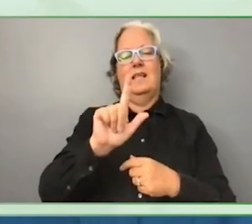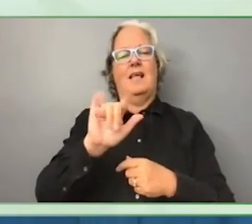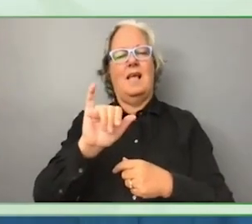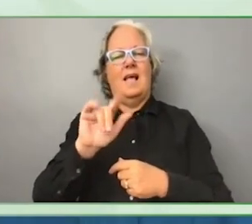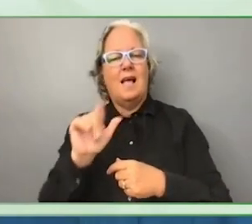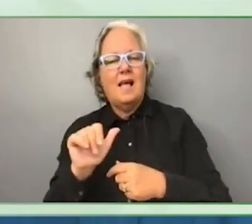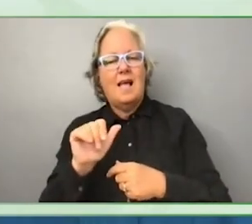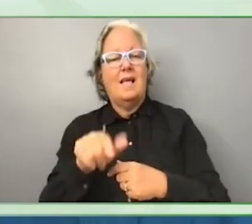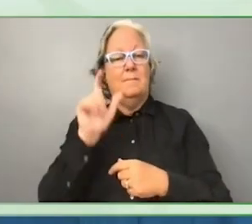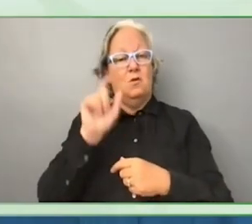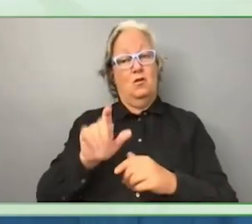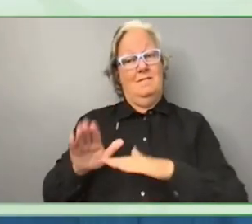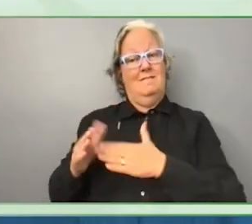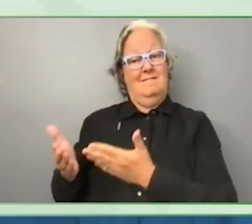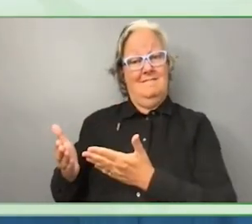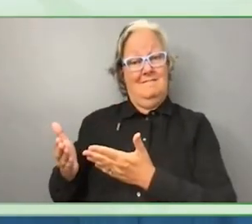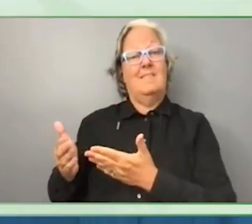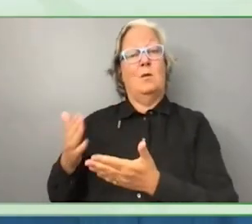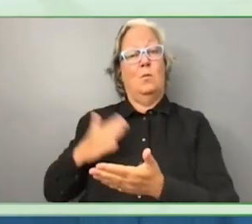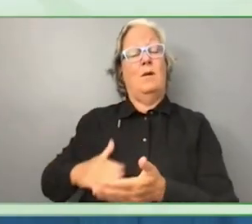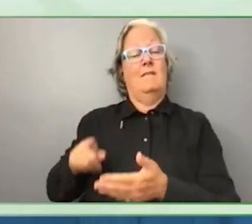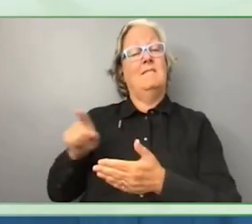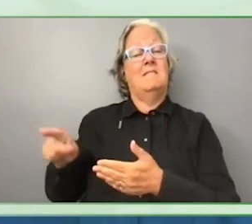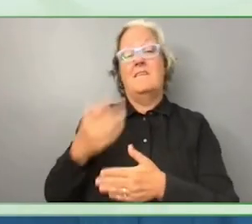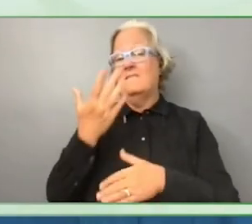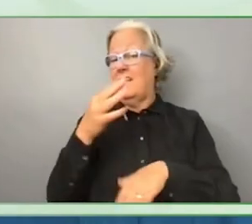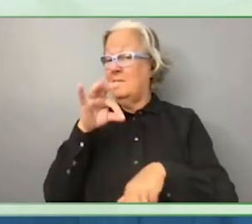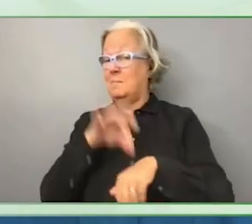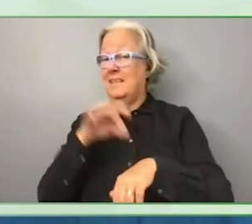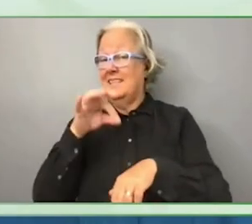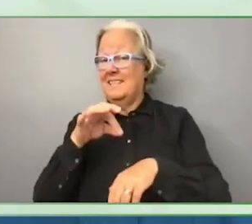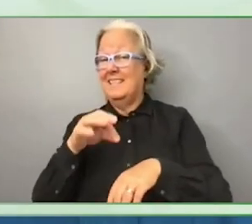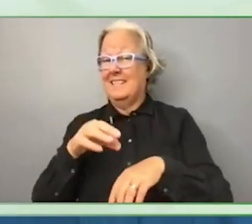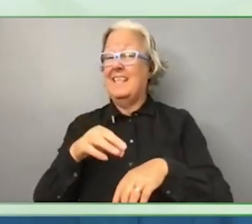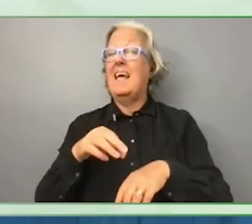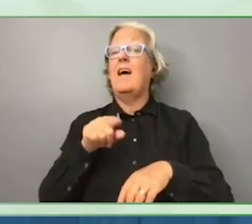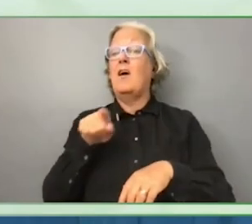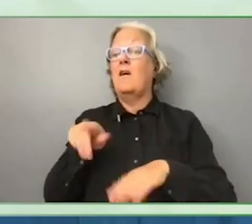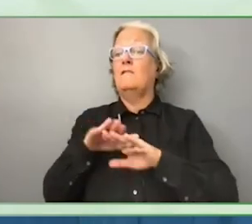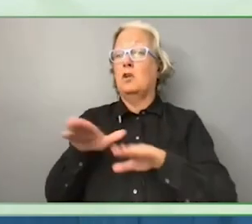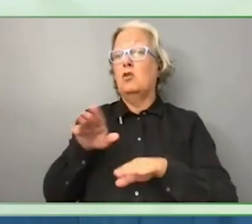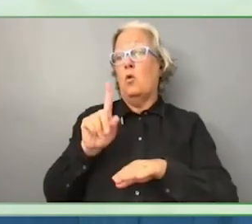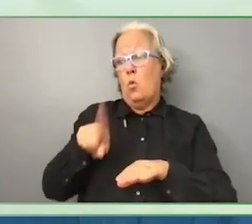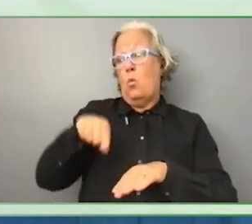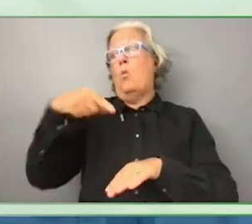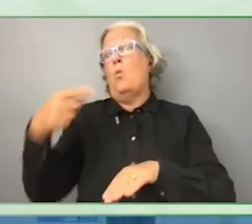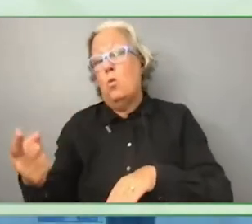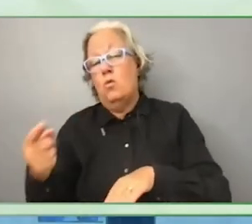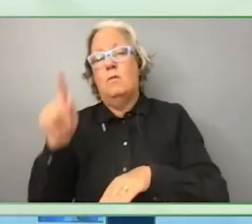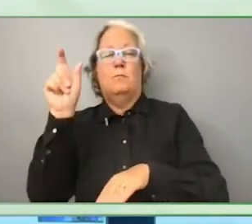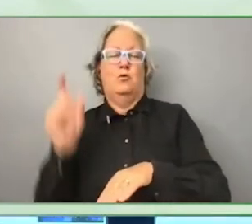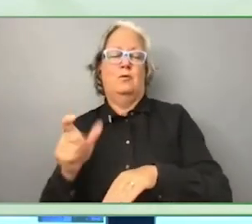will hand over for five minutes because we have one more speaker at the end of the day. Thank you and good morning.